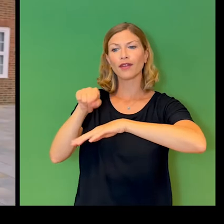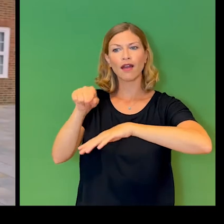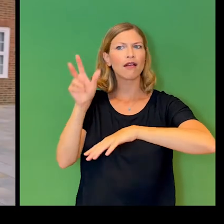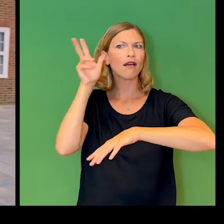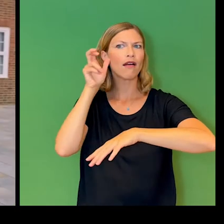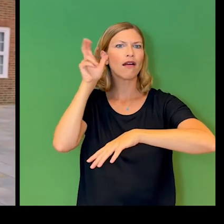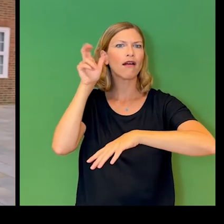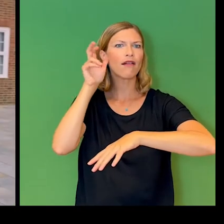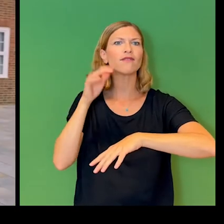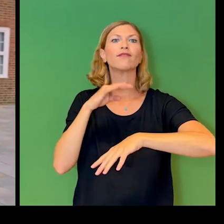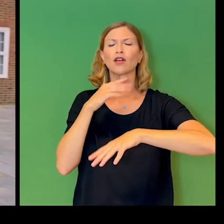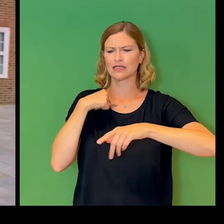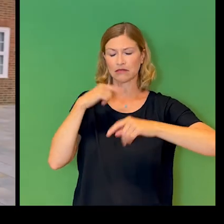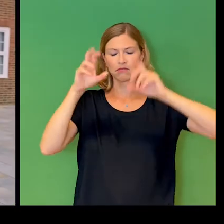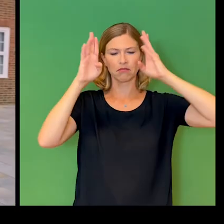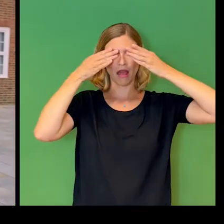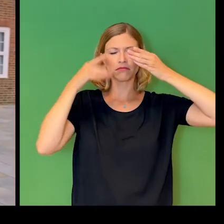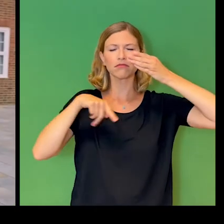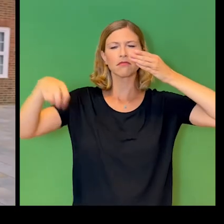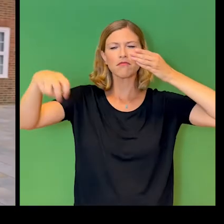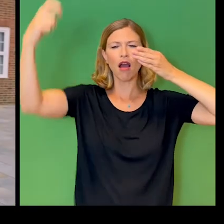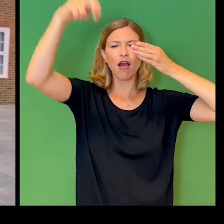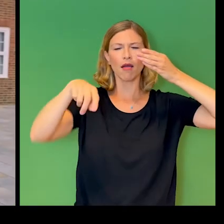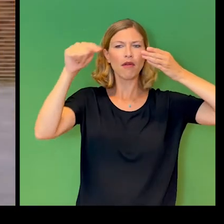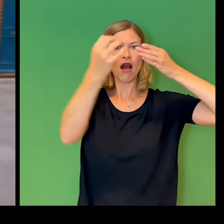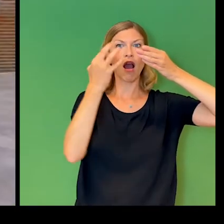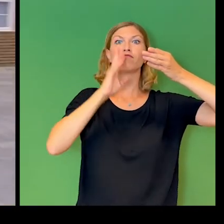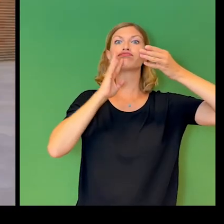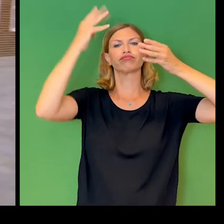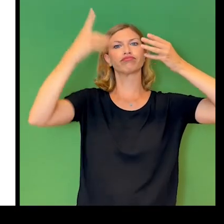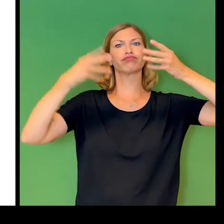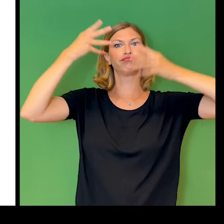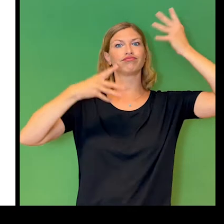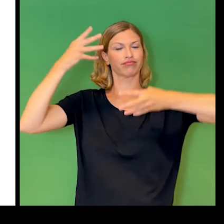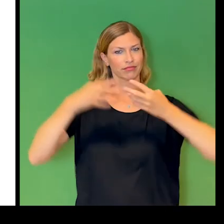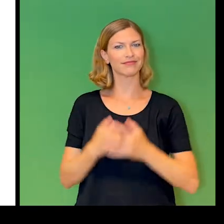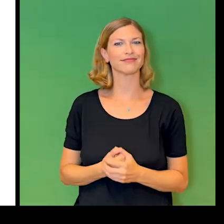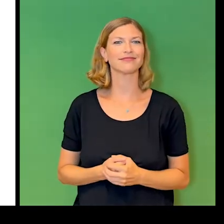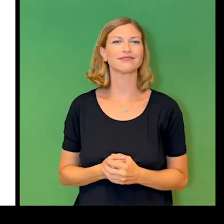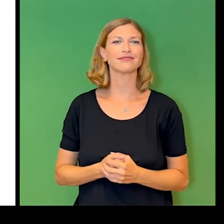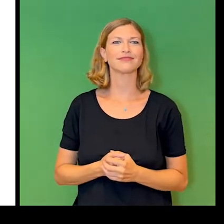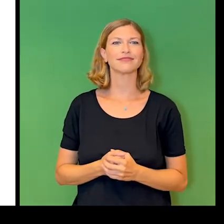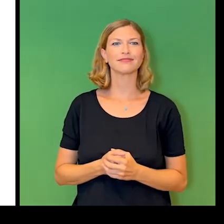I think it's a man jumping in the air, doing a trick on a skateboard. How does A.I.